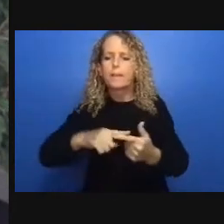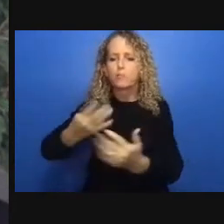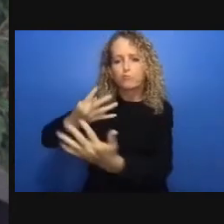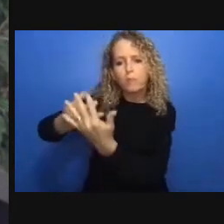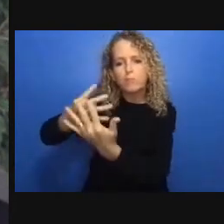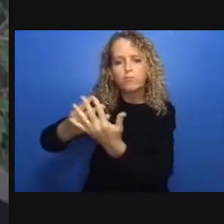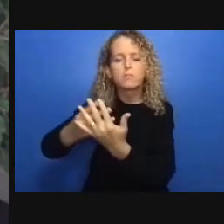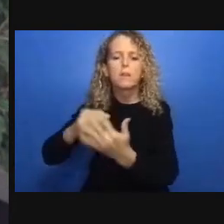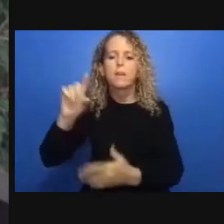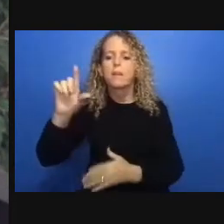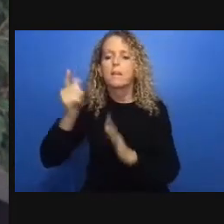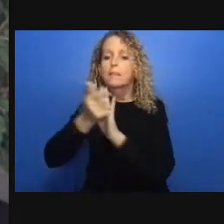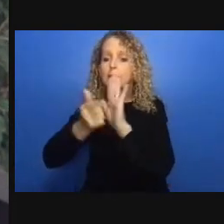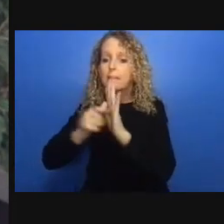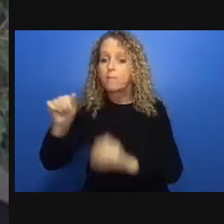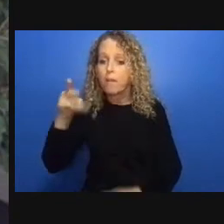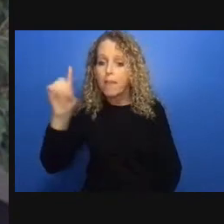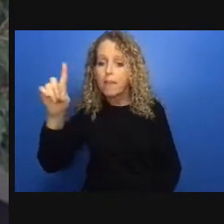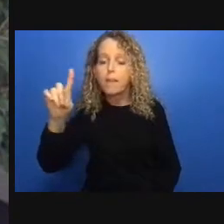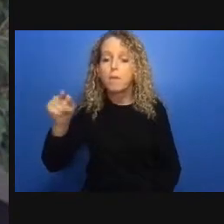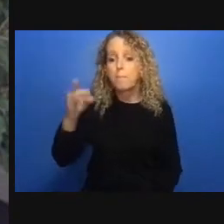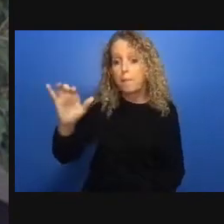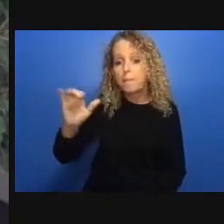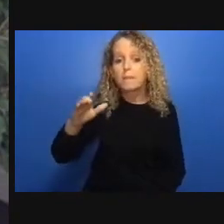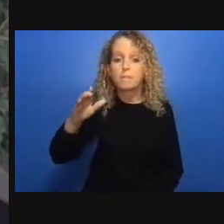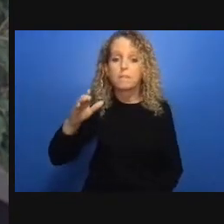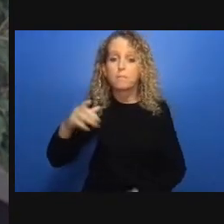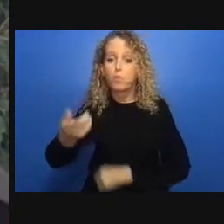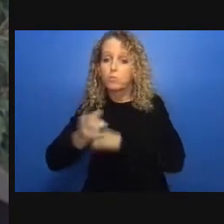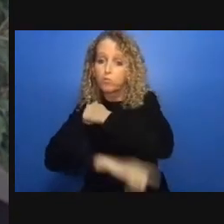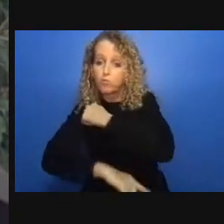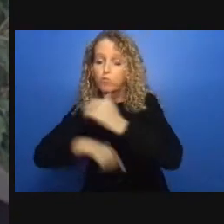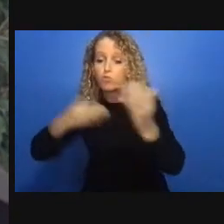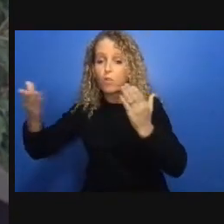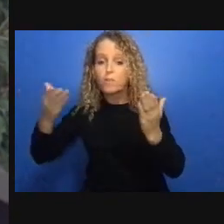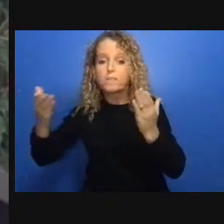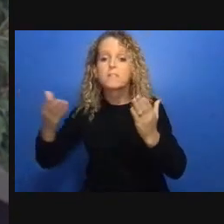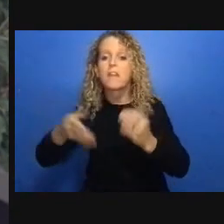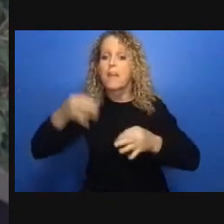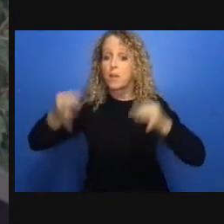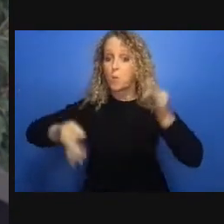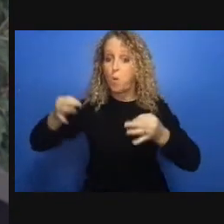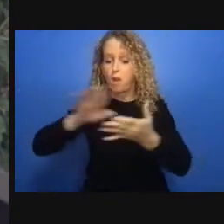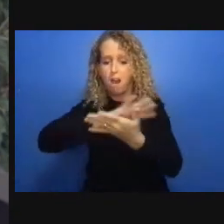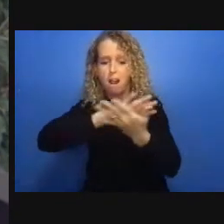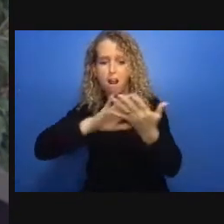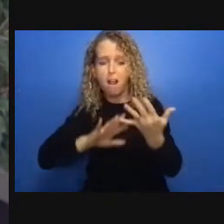we did see some ethical responsible hopeful initiatives but they were stopped too early